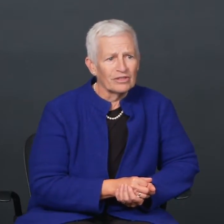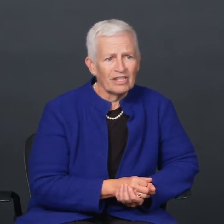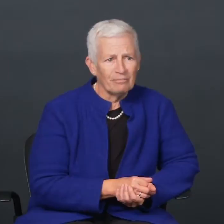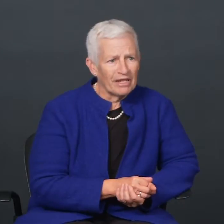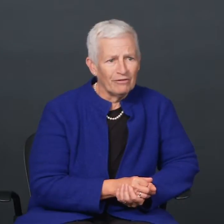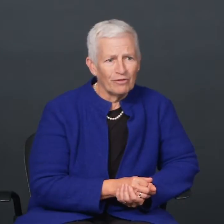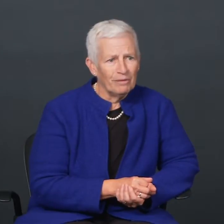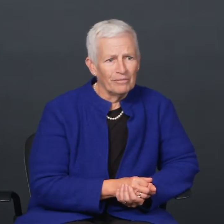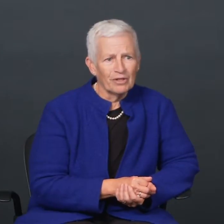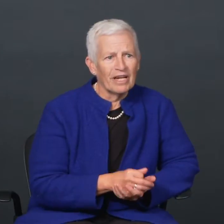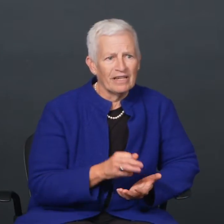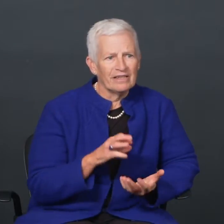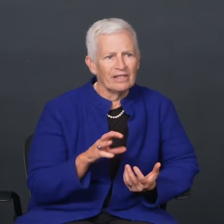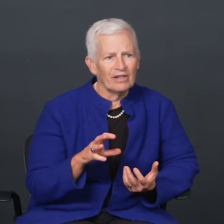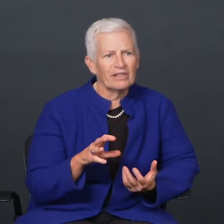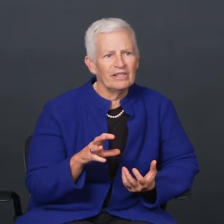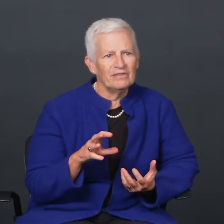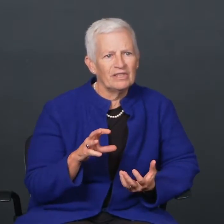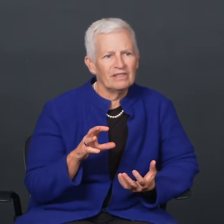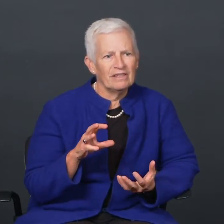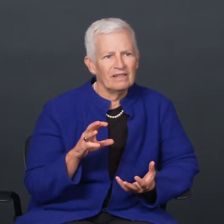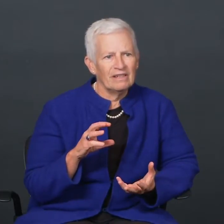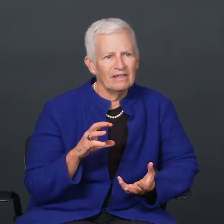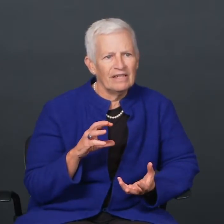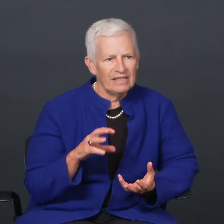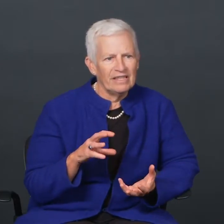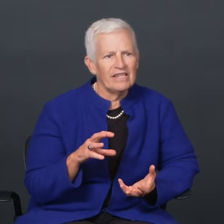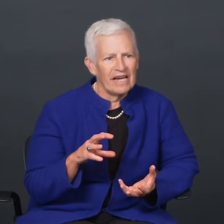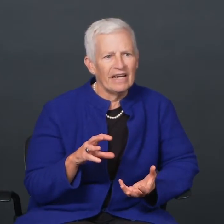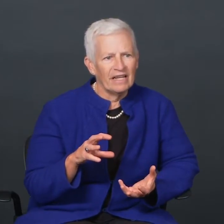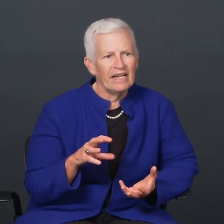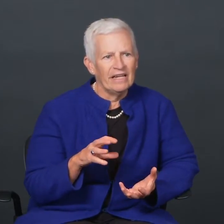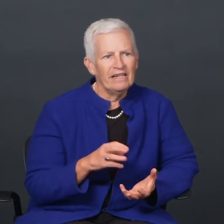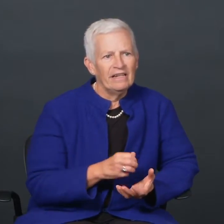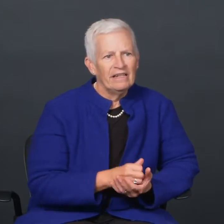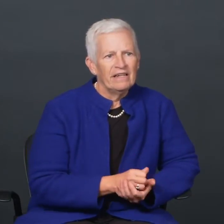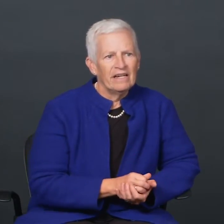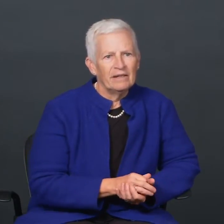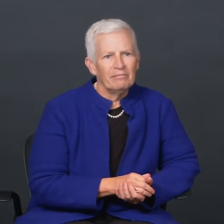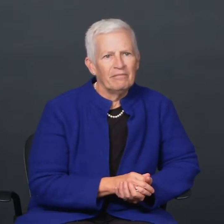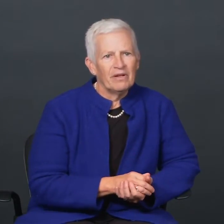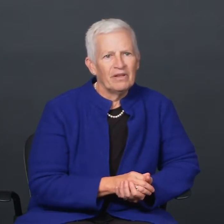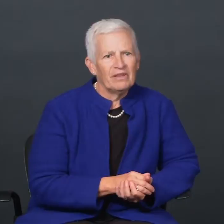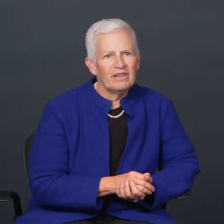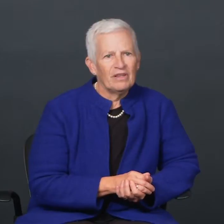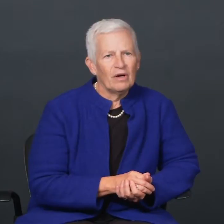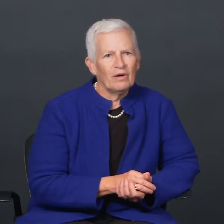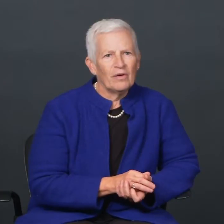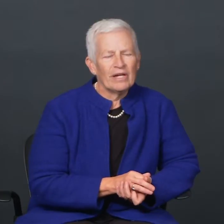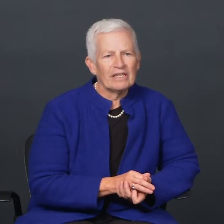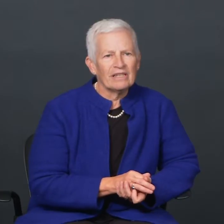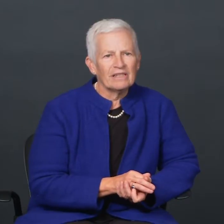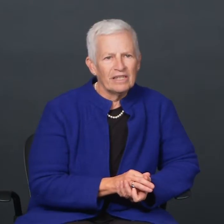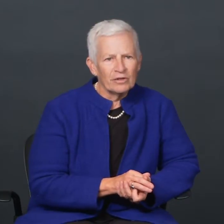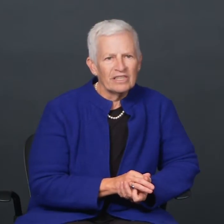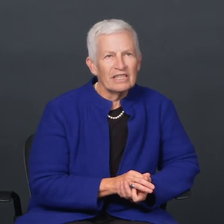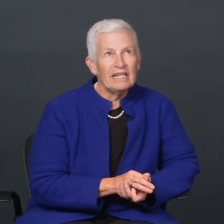learn something from looking at the narratives in the DALN.